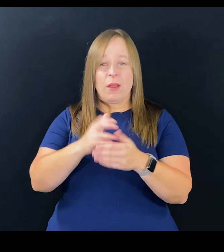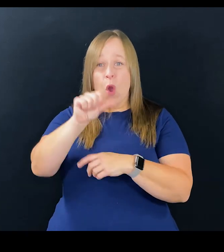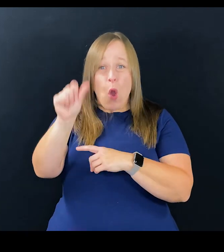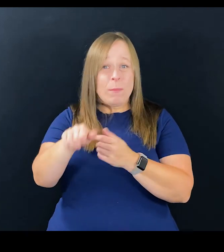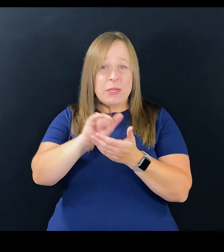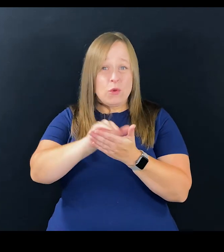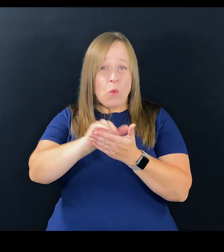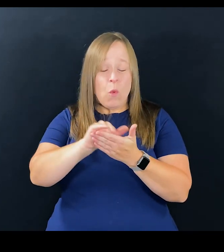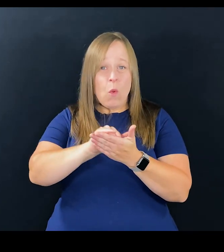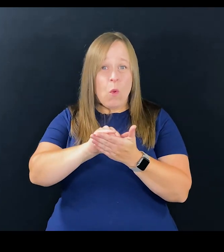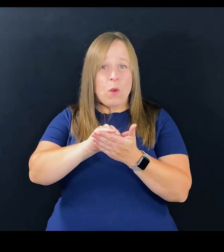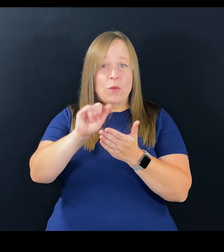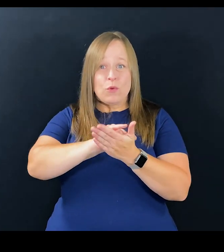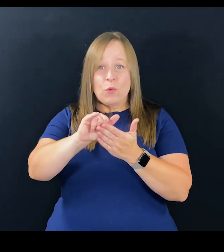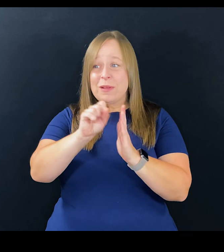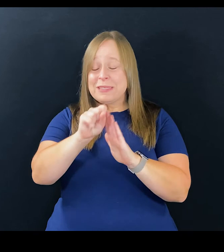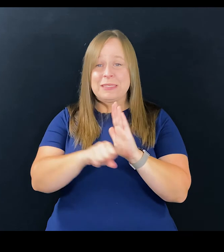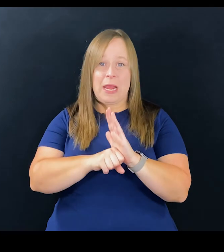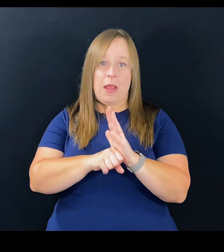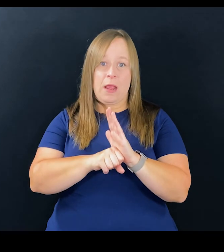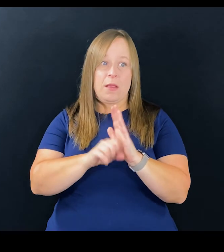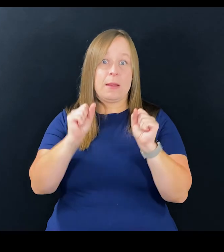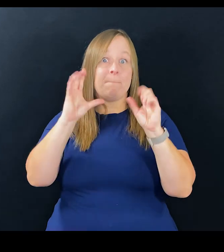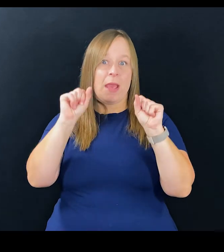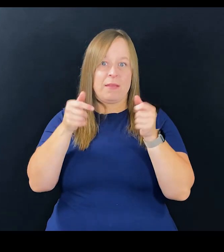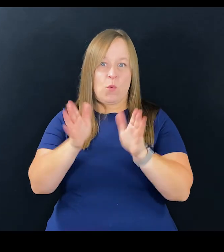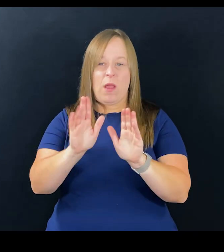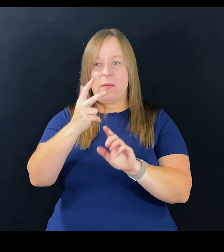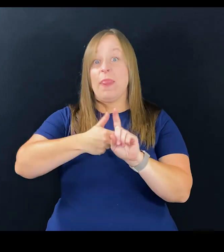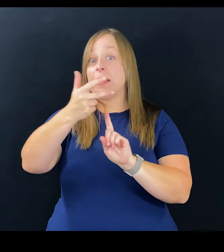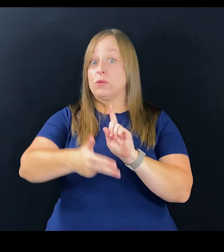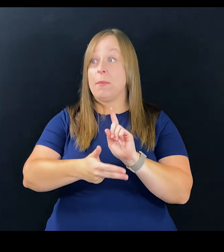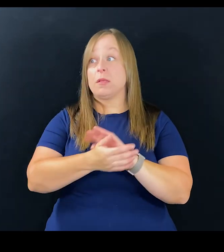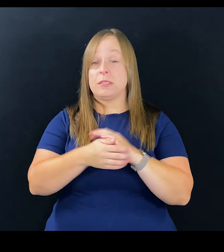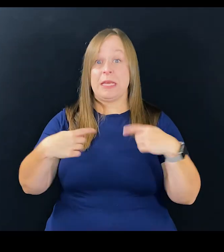through and in Albany, New York and New York State, you're gonna have this in an amazing way in the next